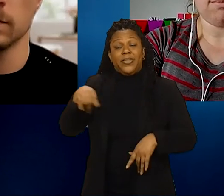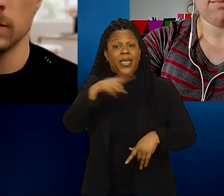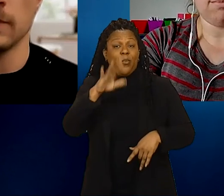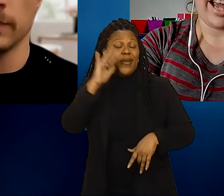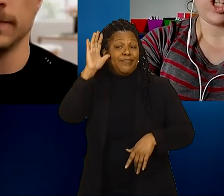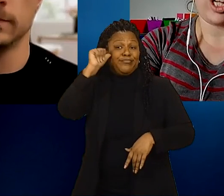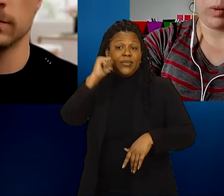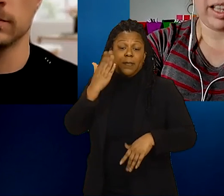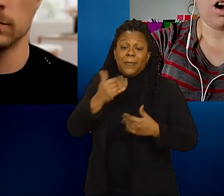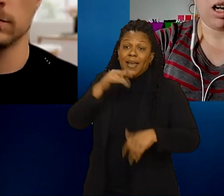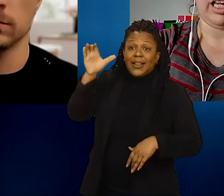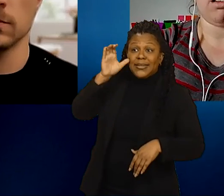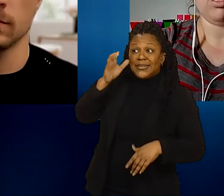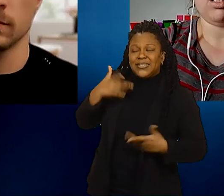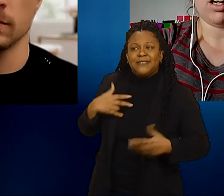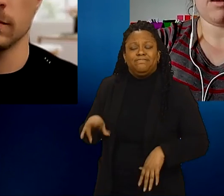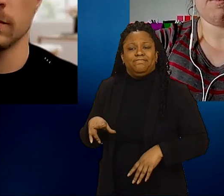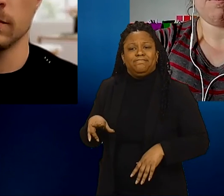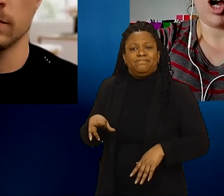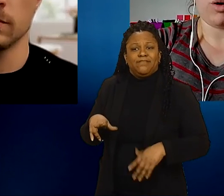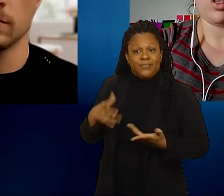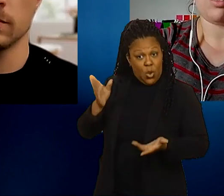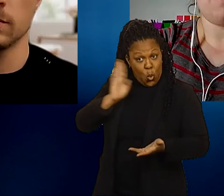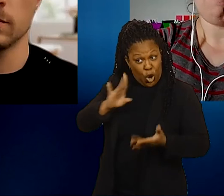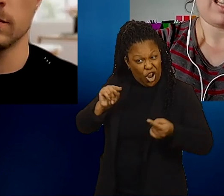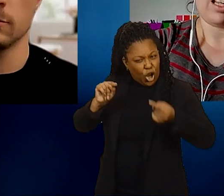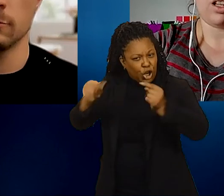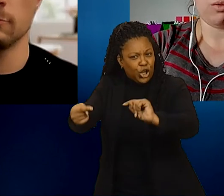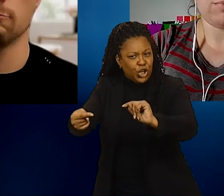that you're actually really harming our most disadvantaged.